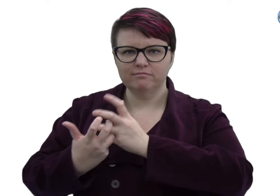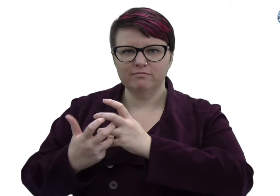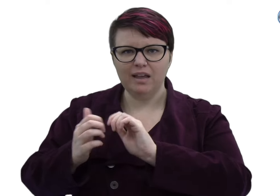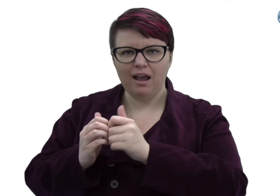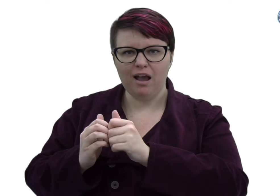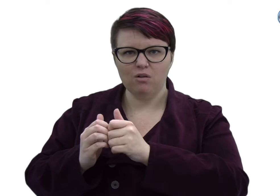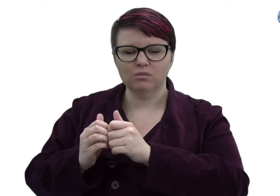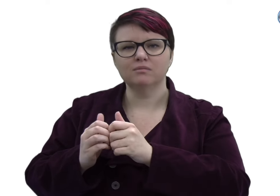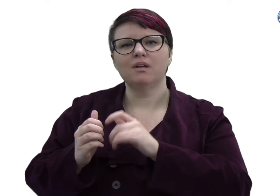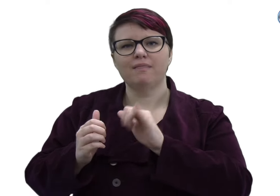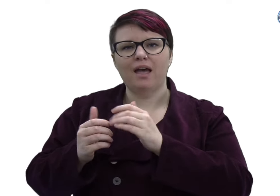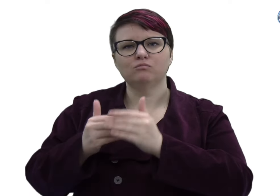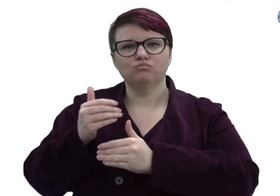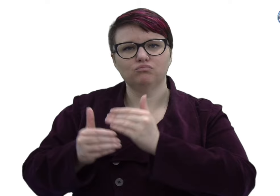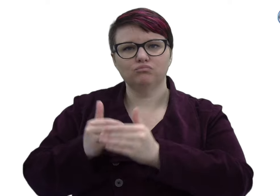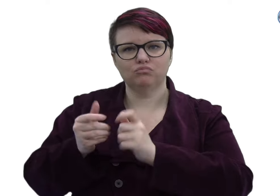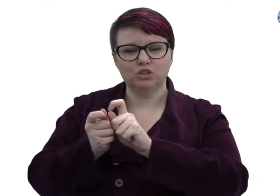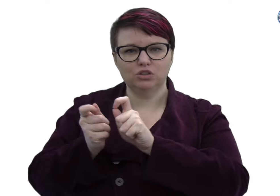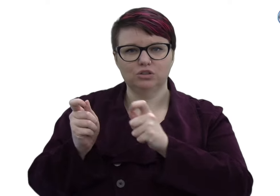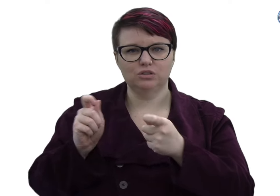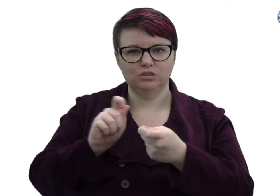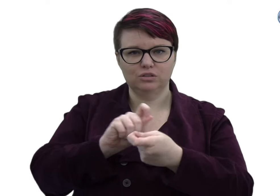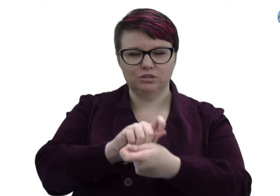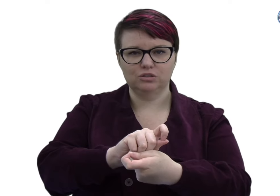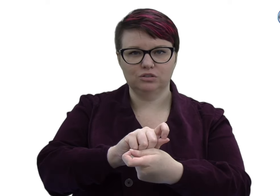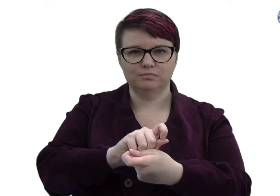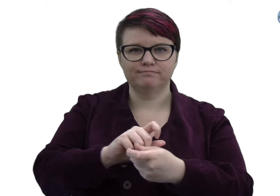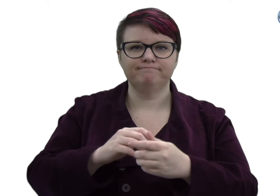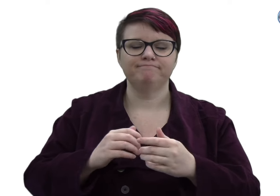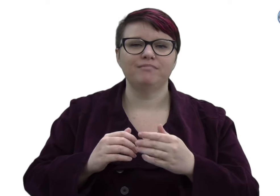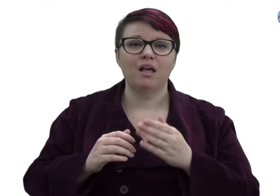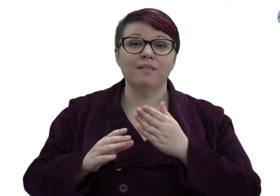the discovery, formation, and evolution of